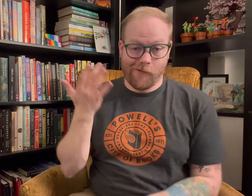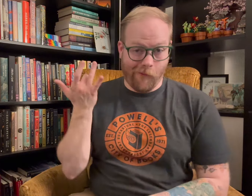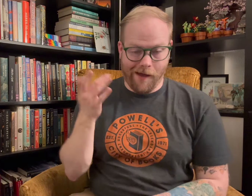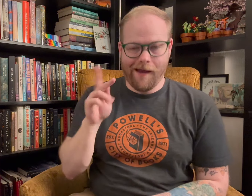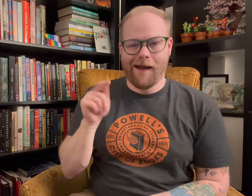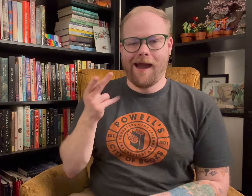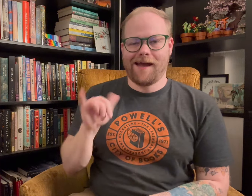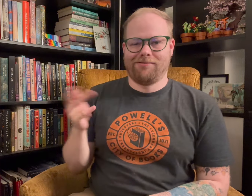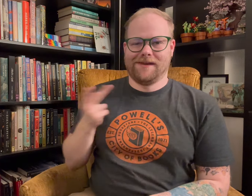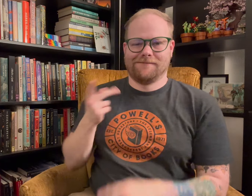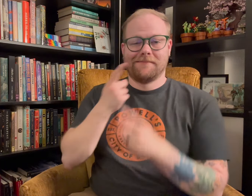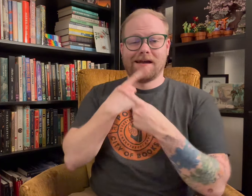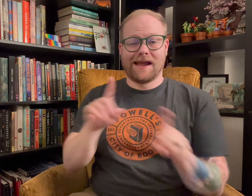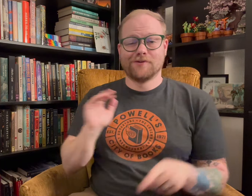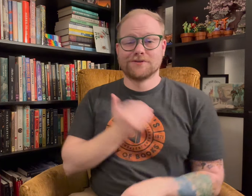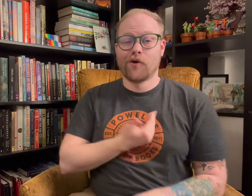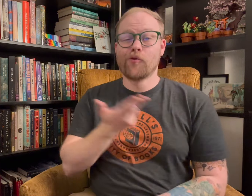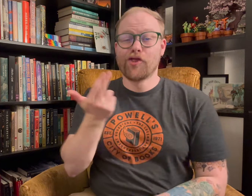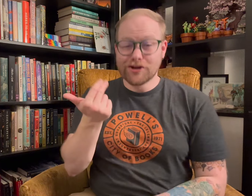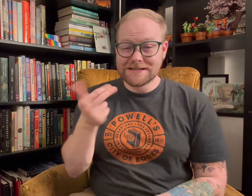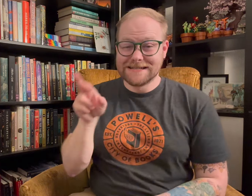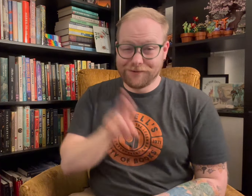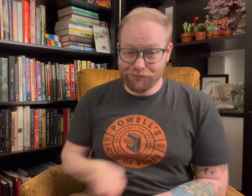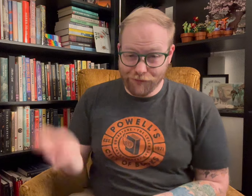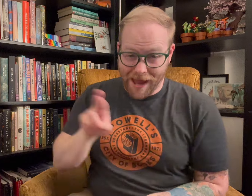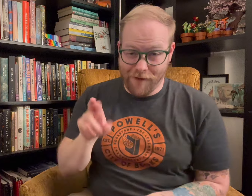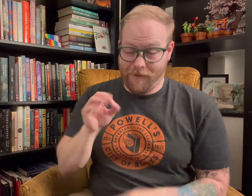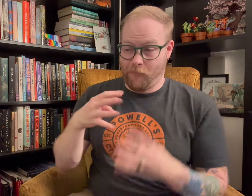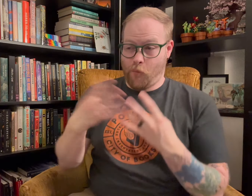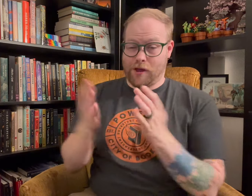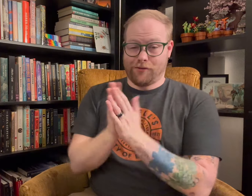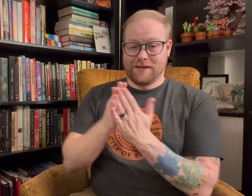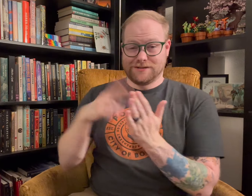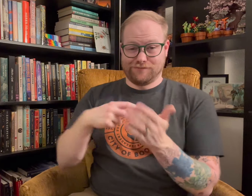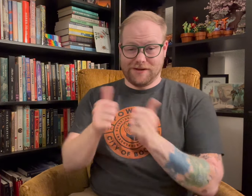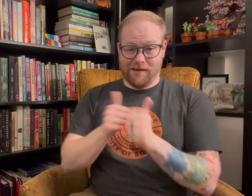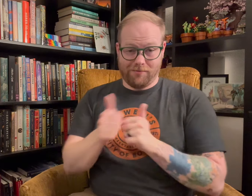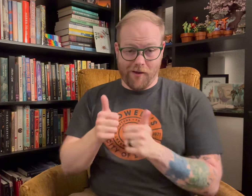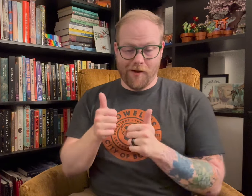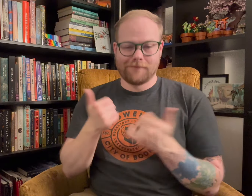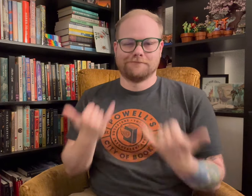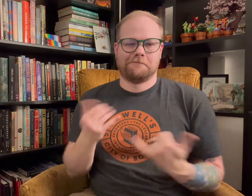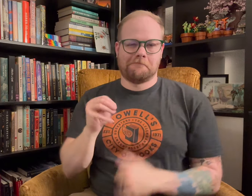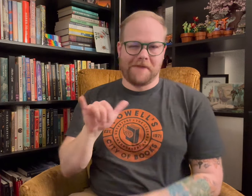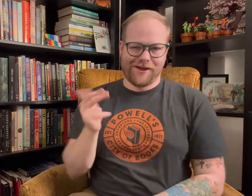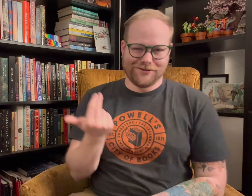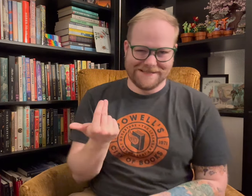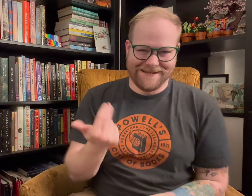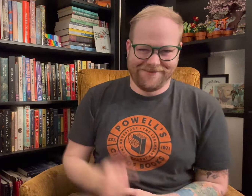because Kathy and I are announcing the 13th round of Queer Lit Readathon, on the 13th of May.